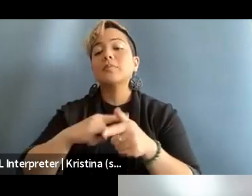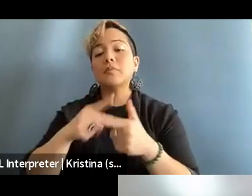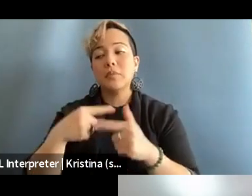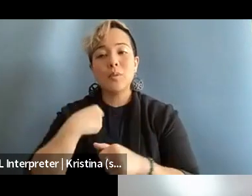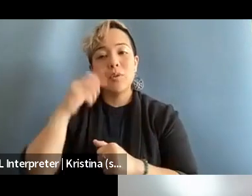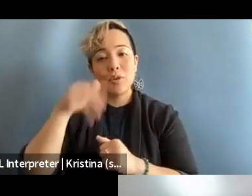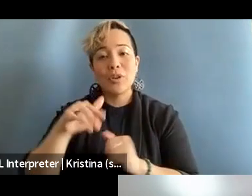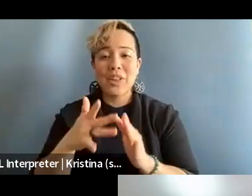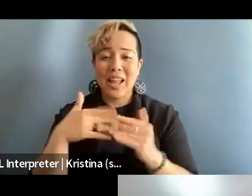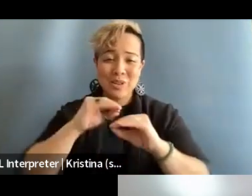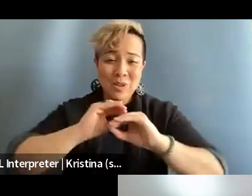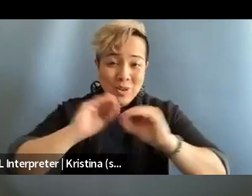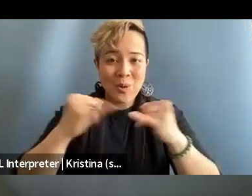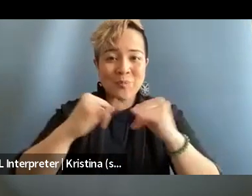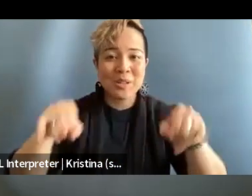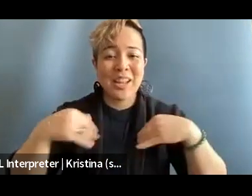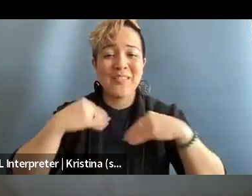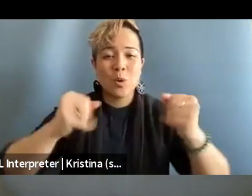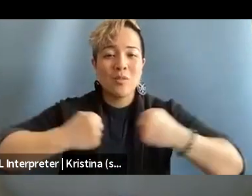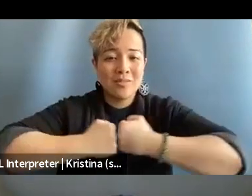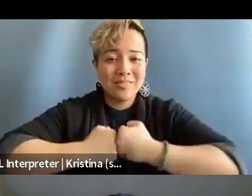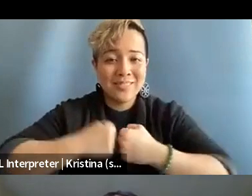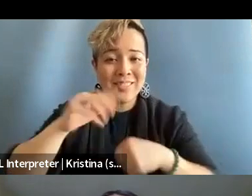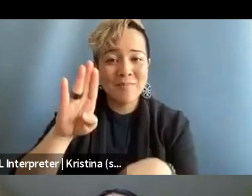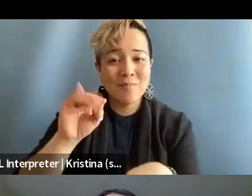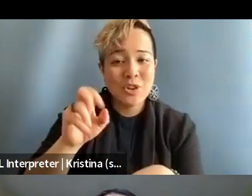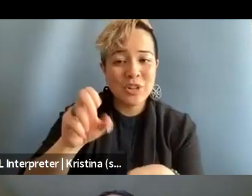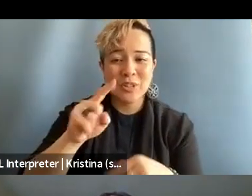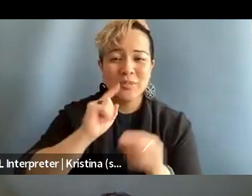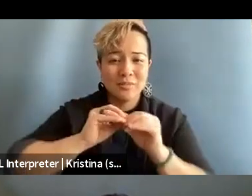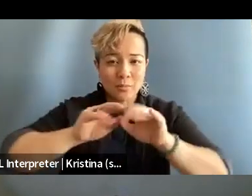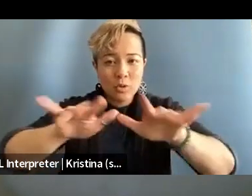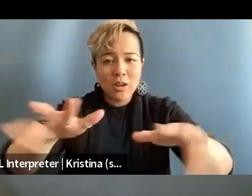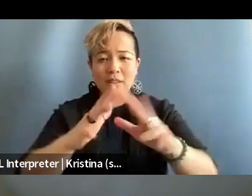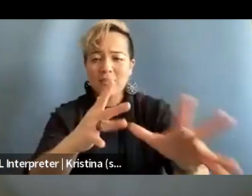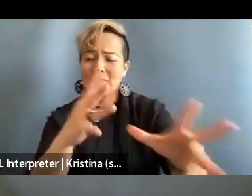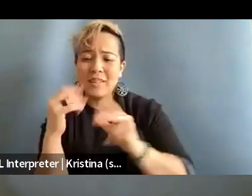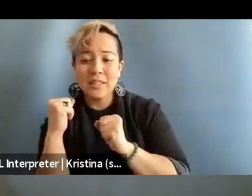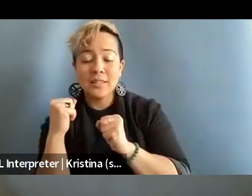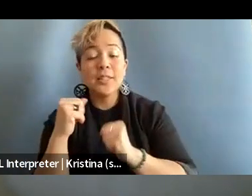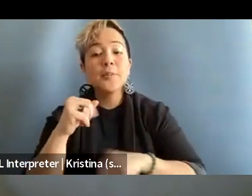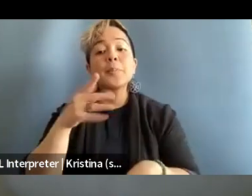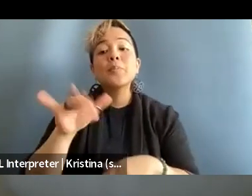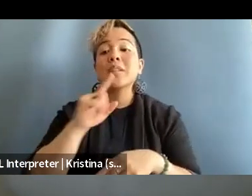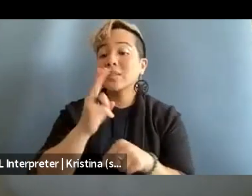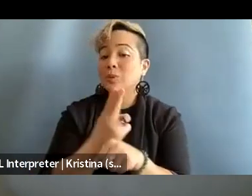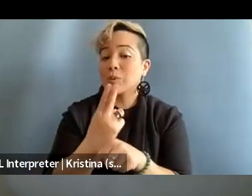has no boundaries and no borders, it spreads very quickly. The way it's like used is very,